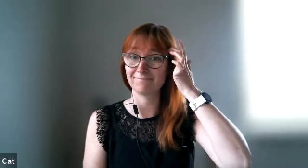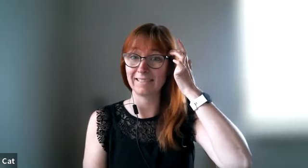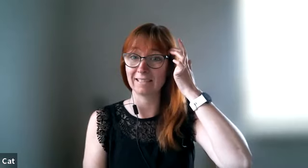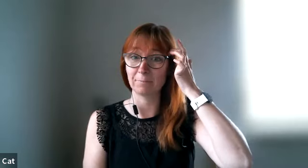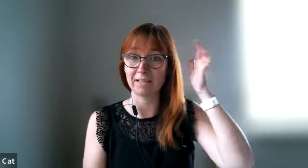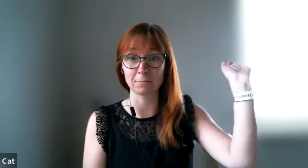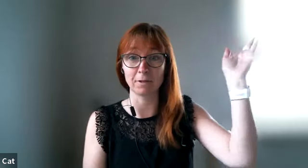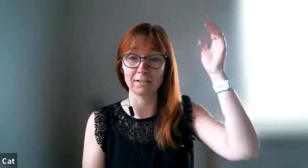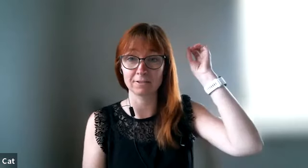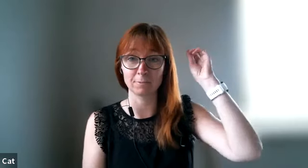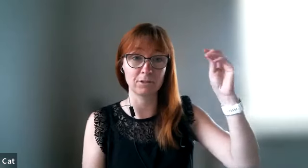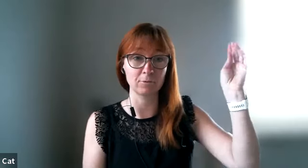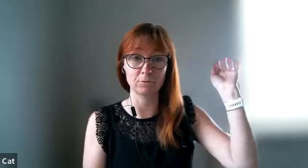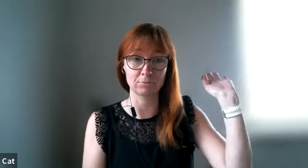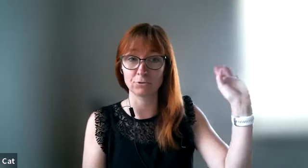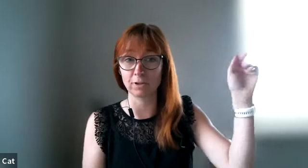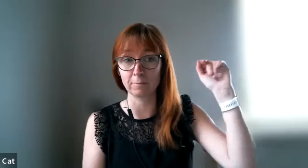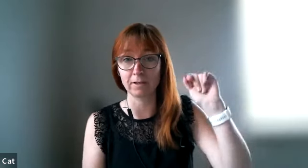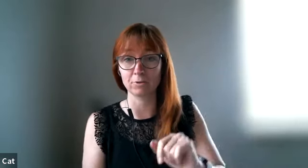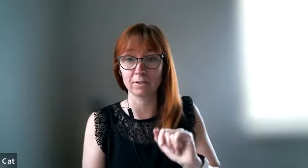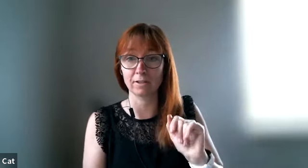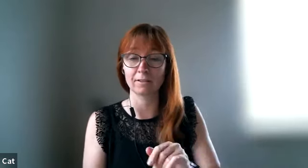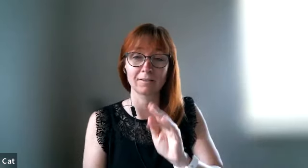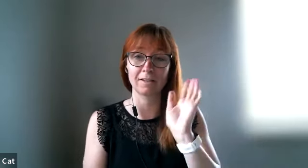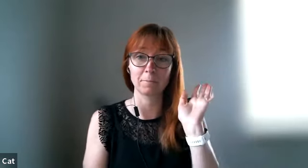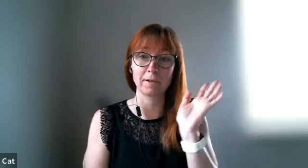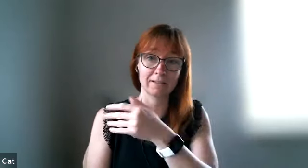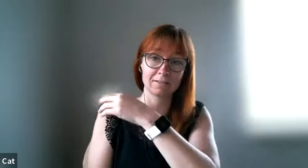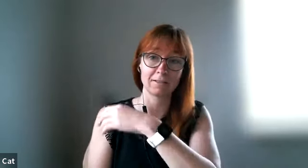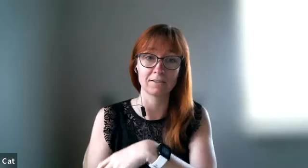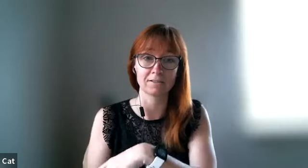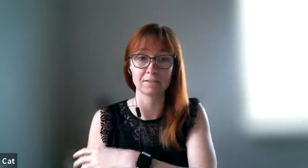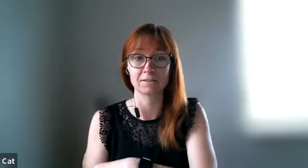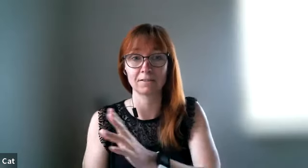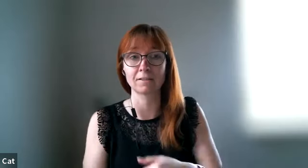yeah passing by some people talking about it and in a magazine there's a test and